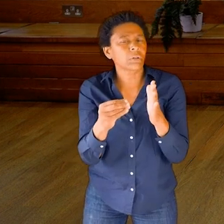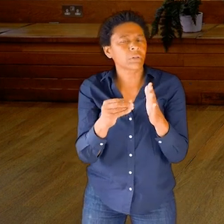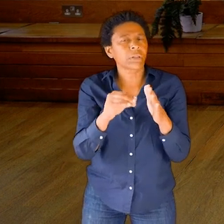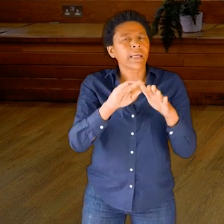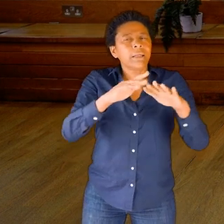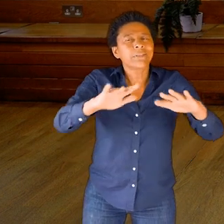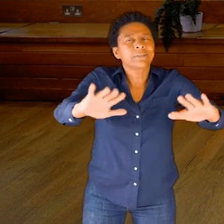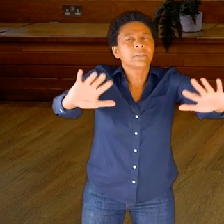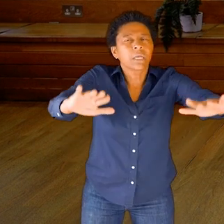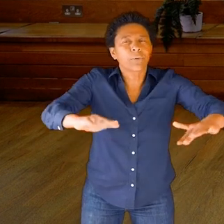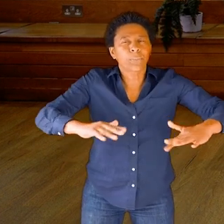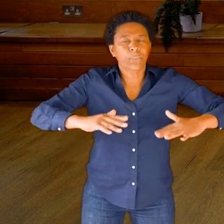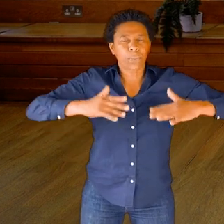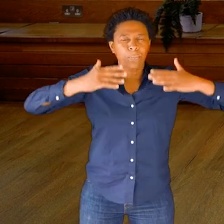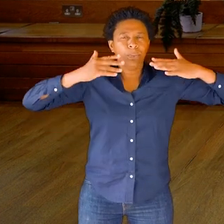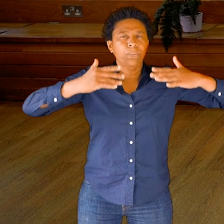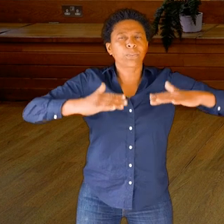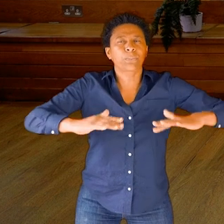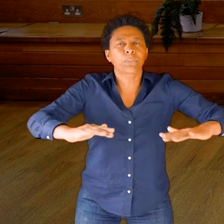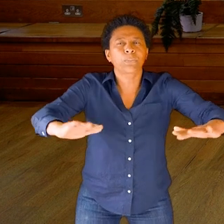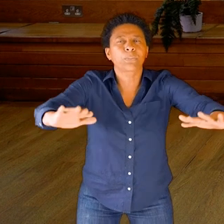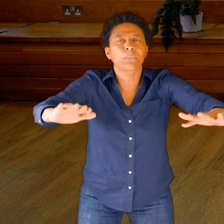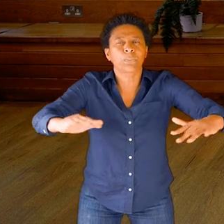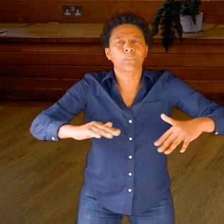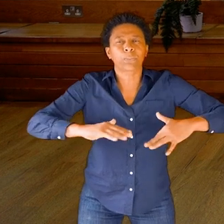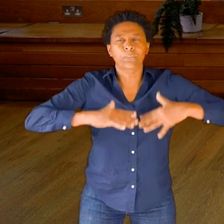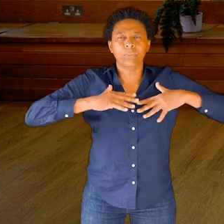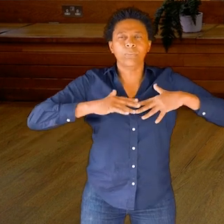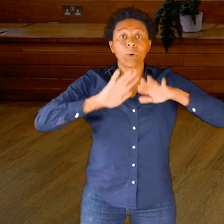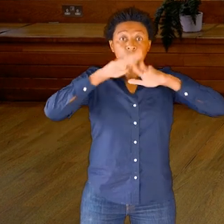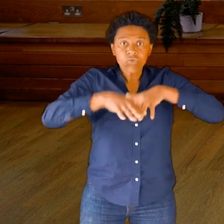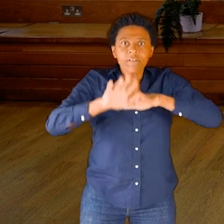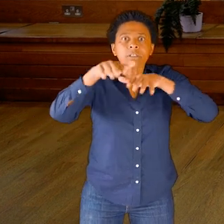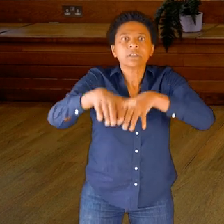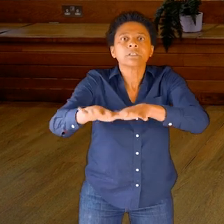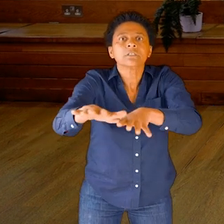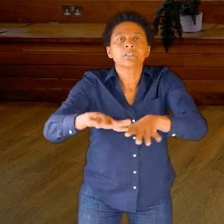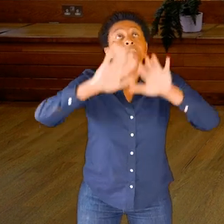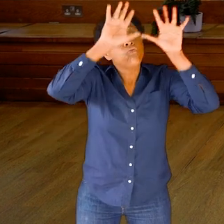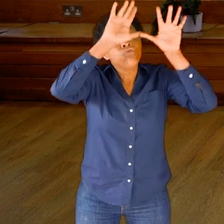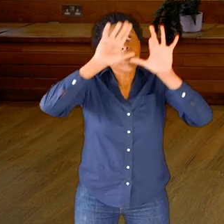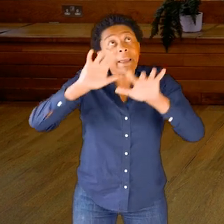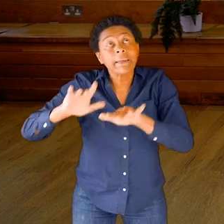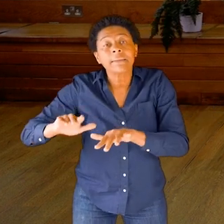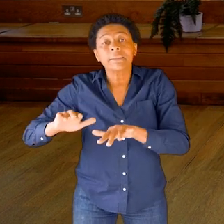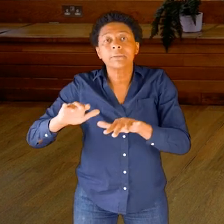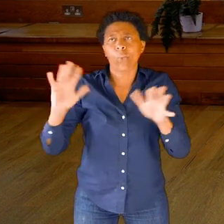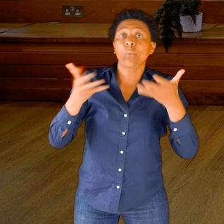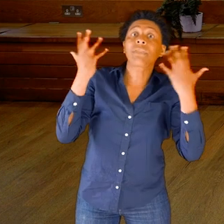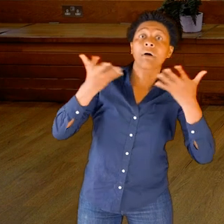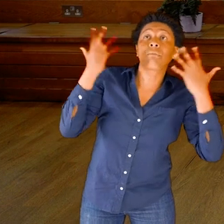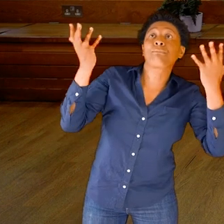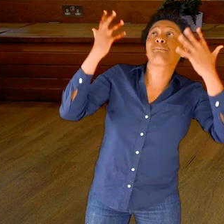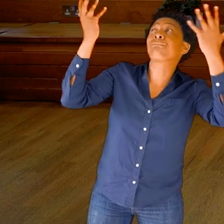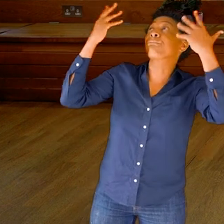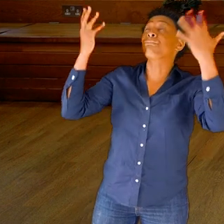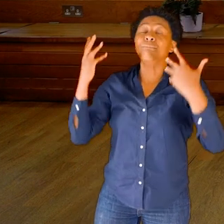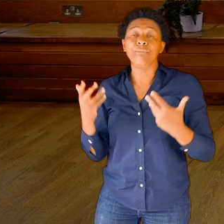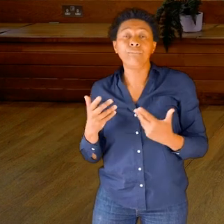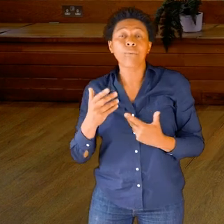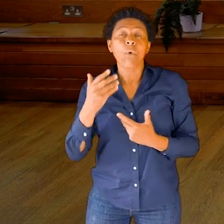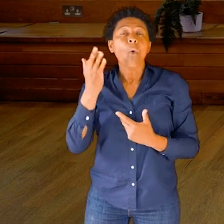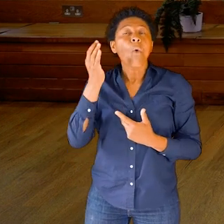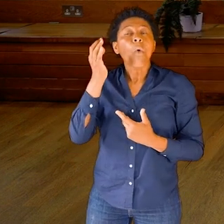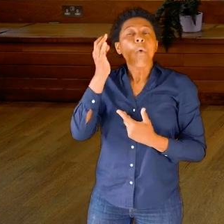For example, the sea waves, rivers, rain, weather of course,